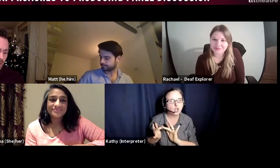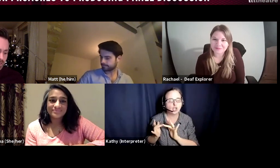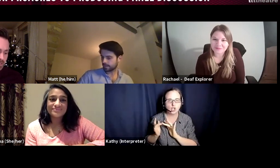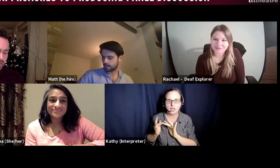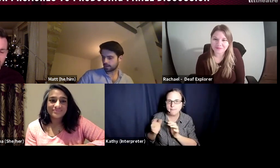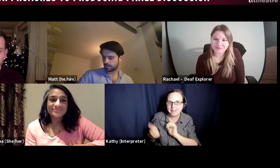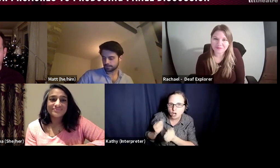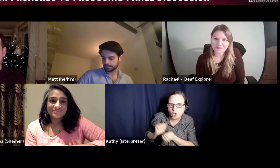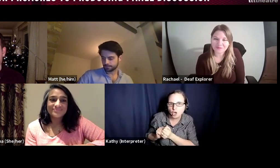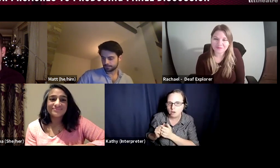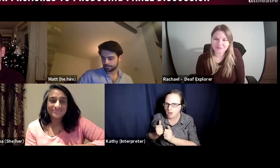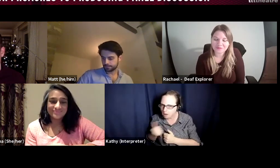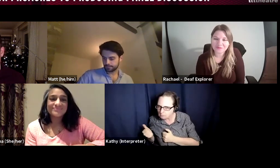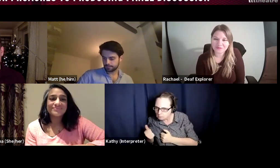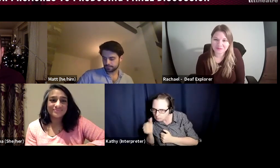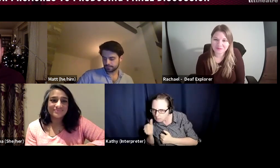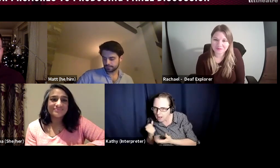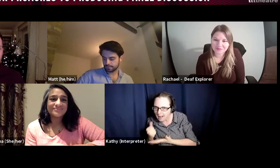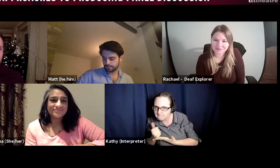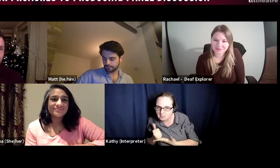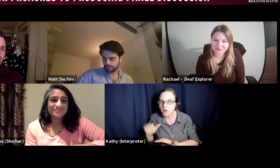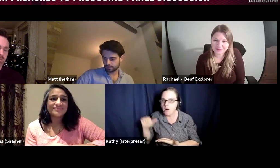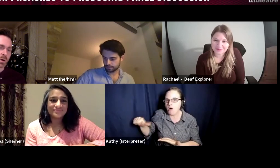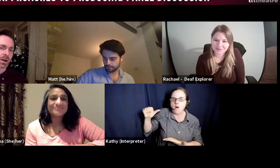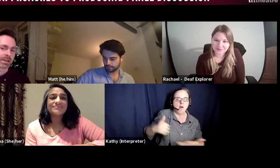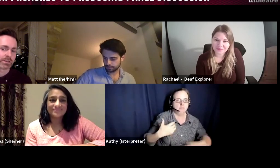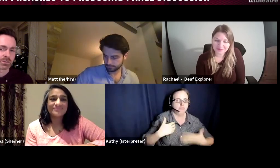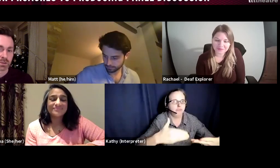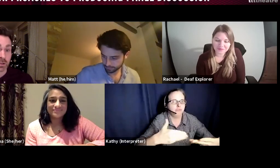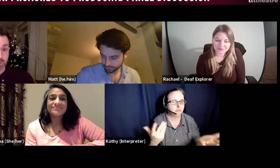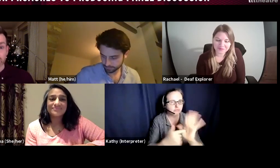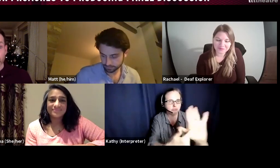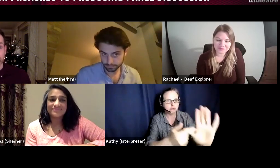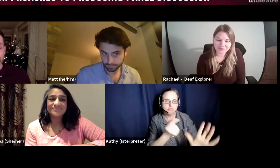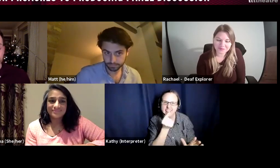And that is a really important skill, that is why hopefully you are here,